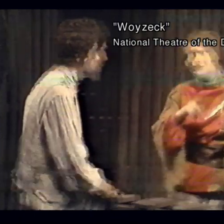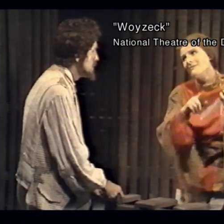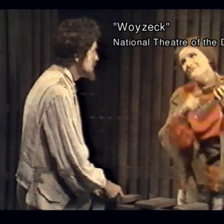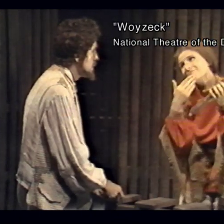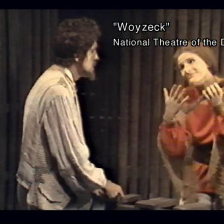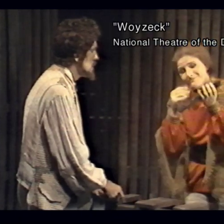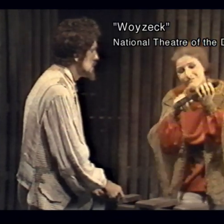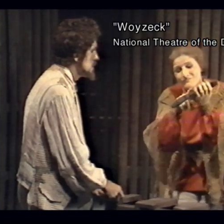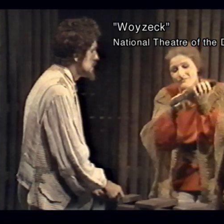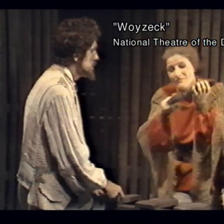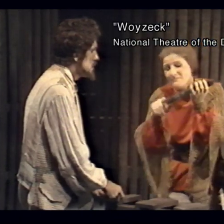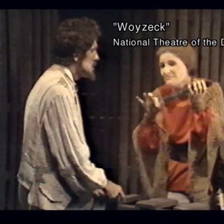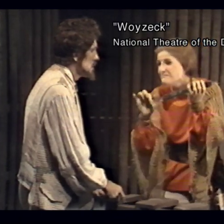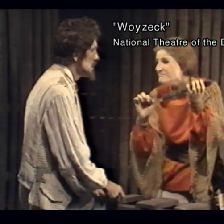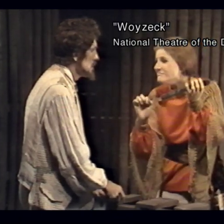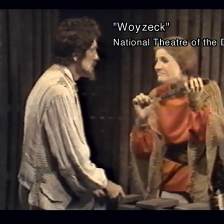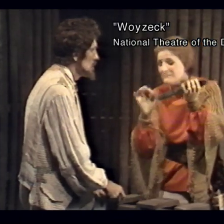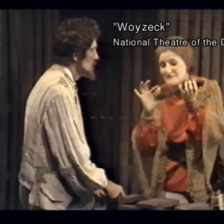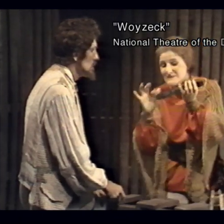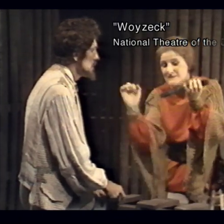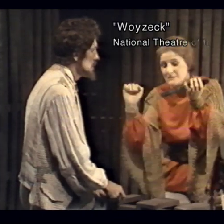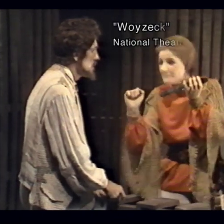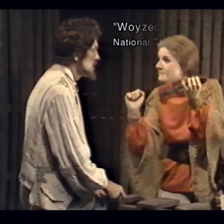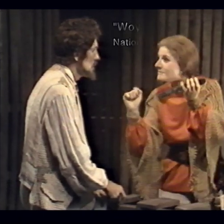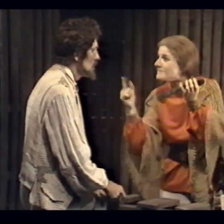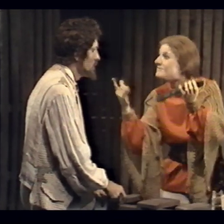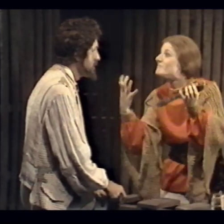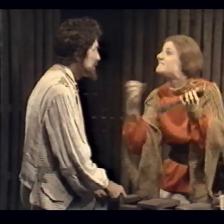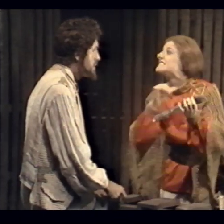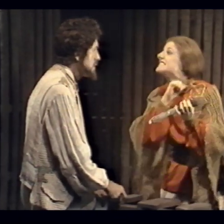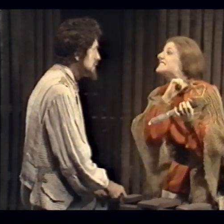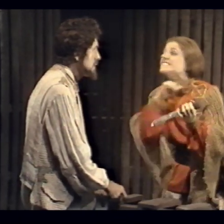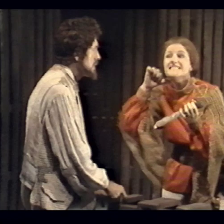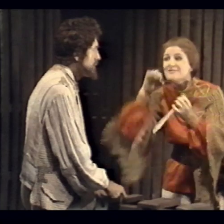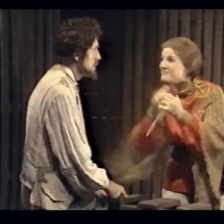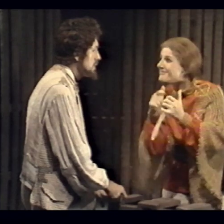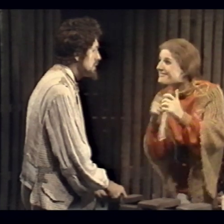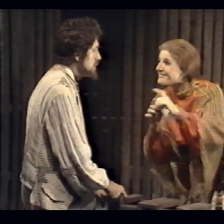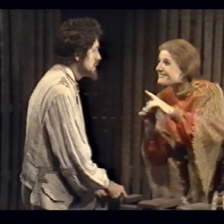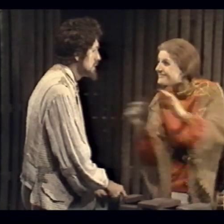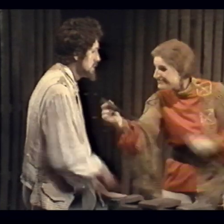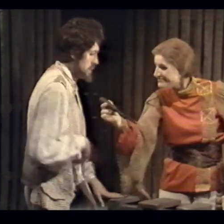Oh, it's good and straight. You want to cut your throat with it?